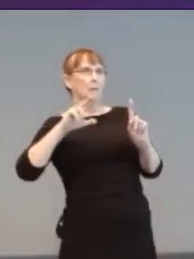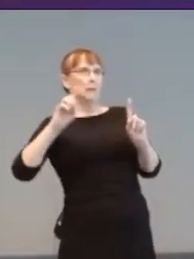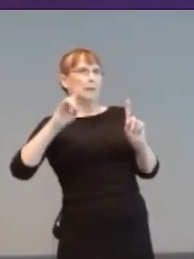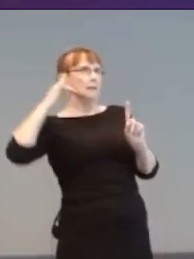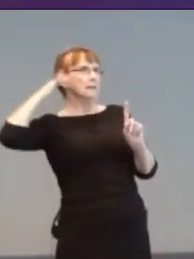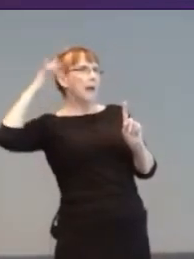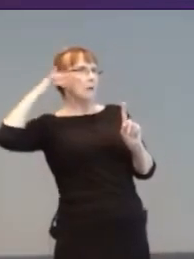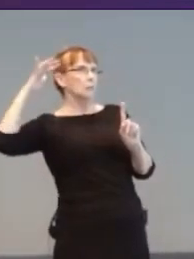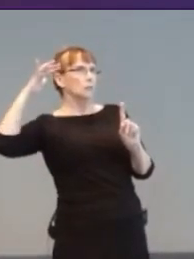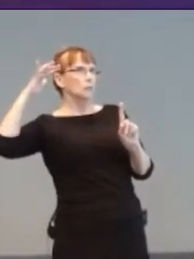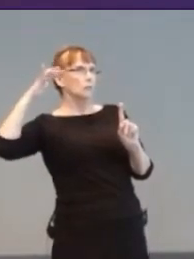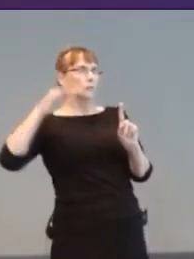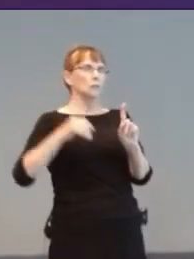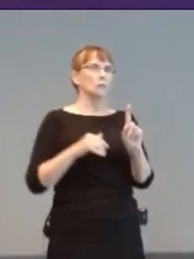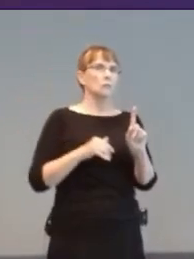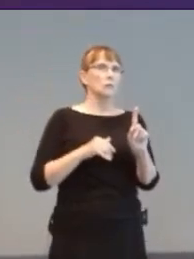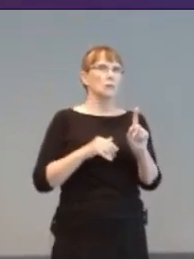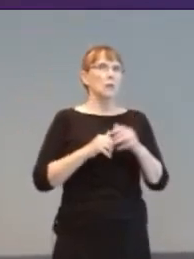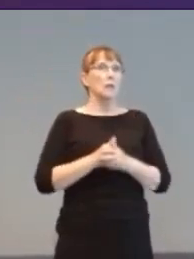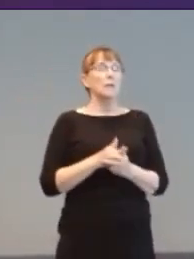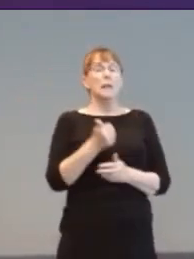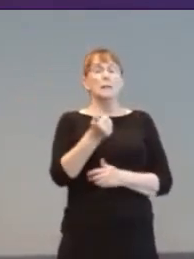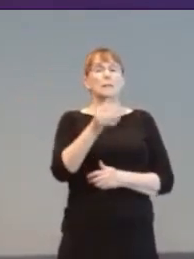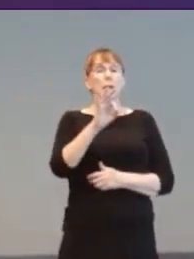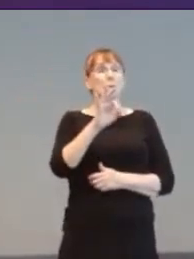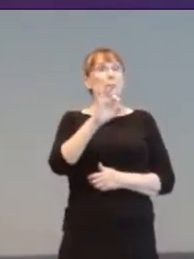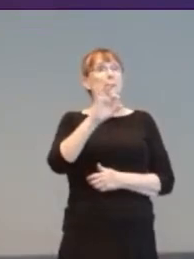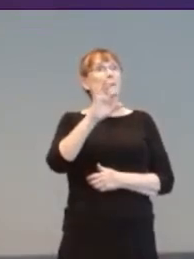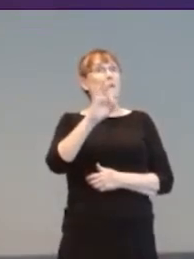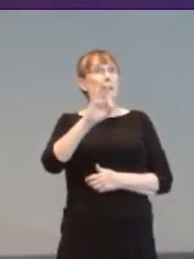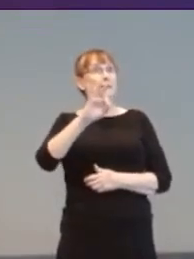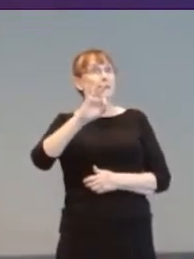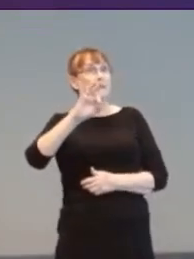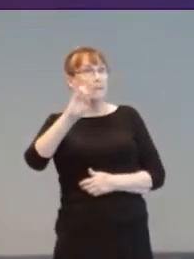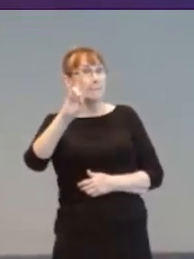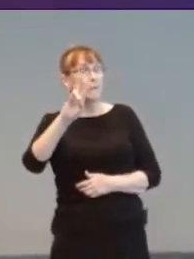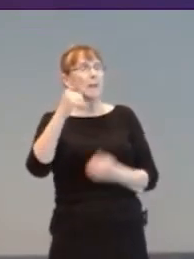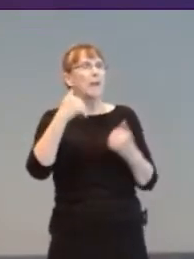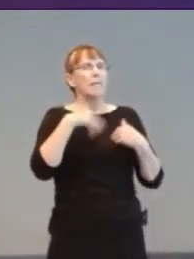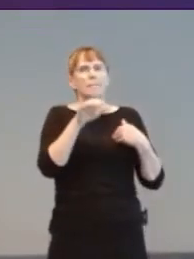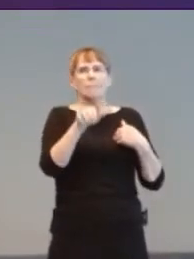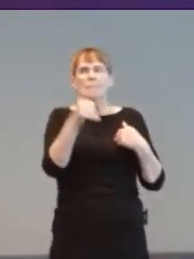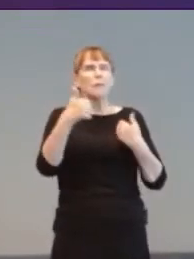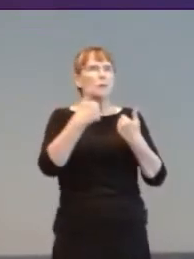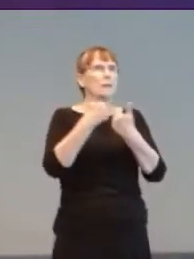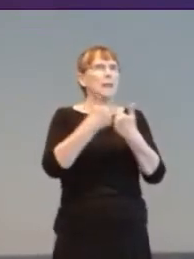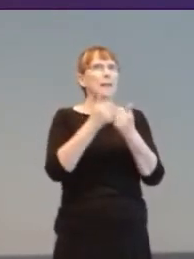Regret of the Wind (from WARP 1997), is like a Japanese language interactive romantic radio-play.